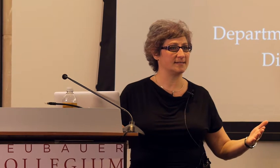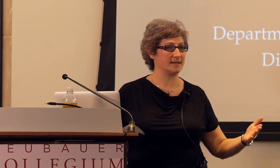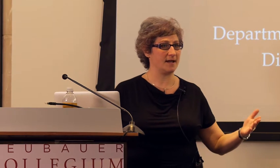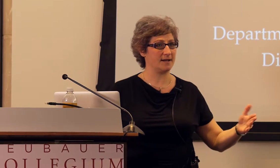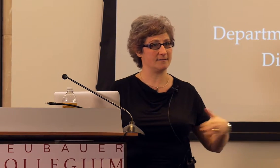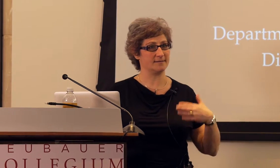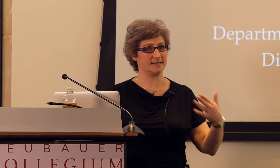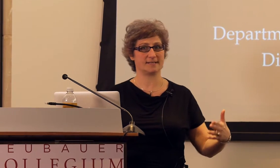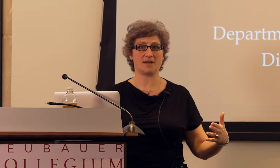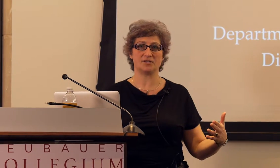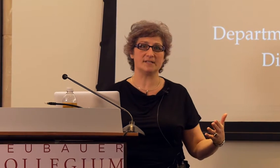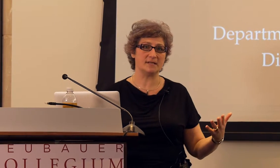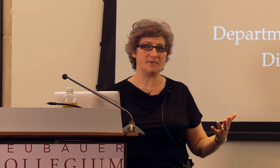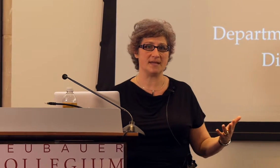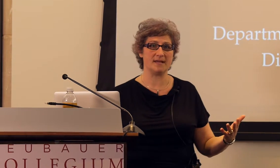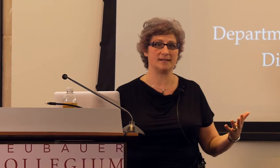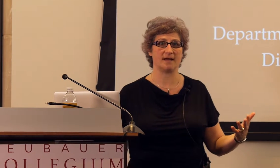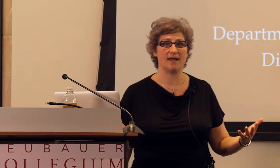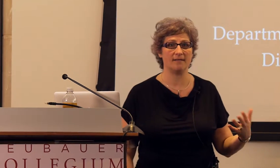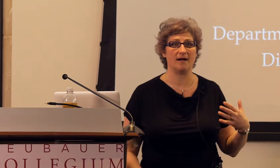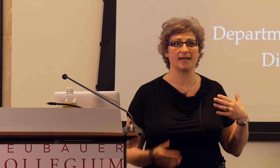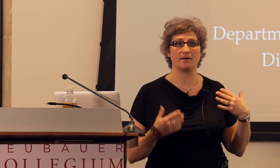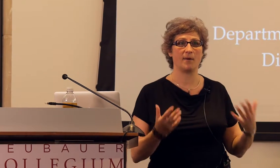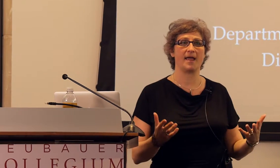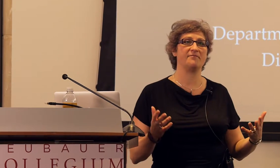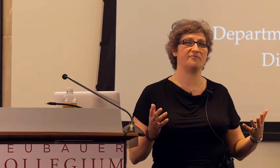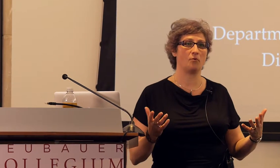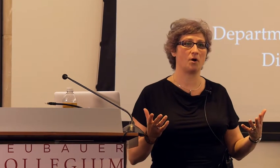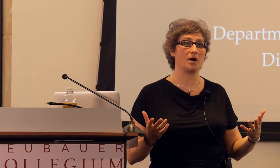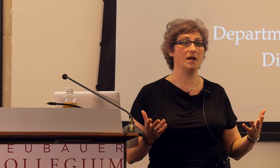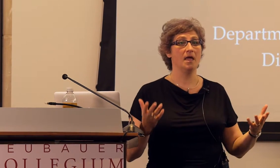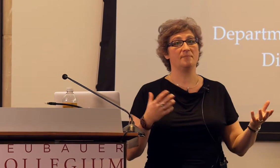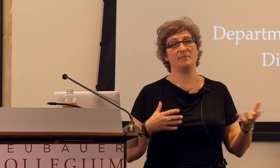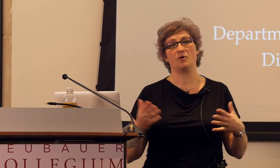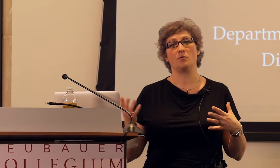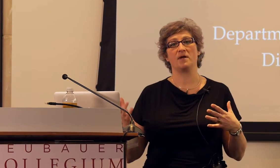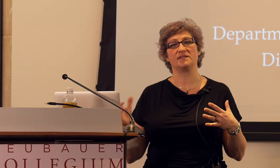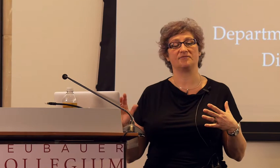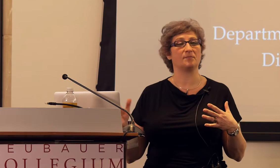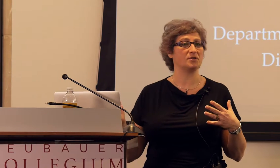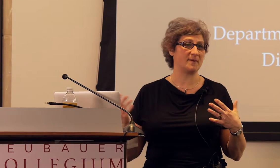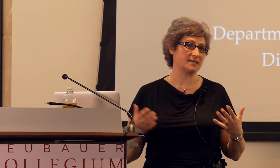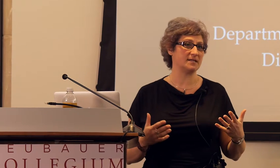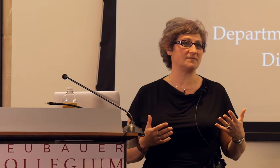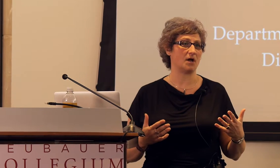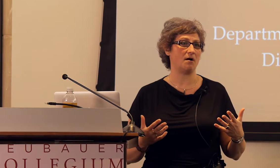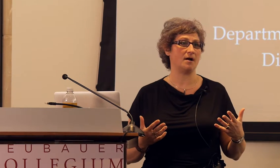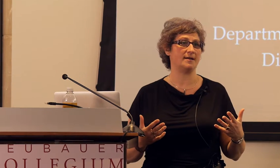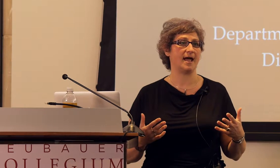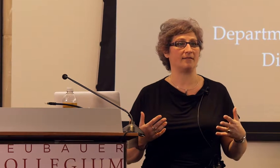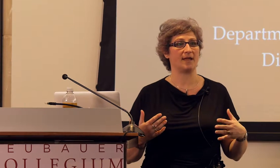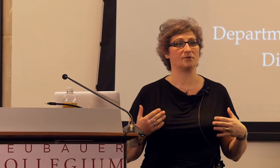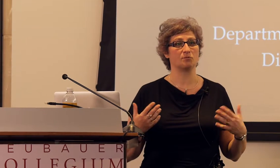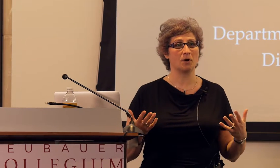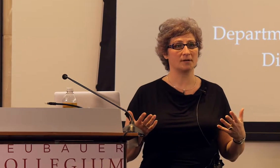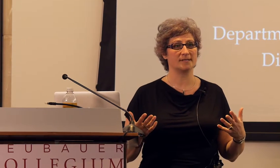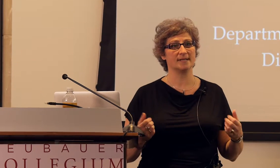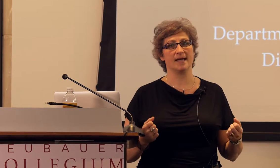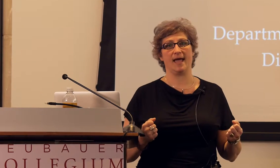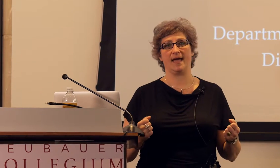discussion to be a dialogue and a way for people with different perspectives on how language works